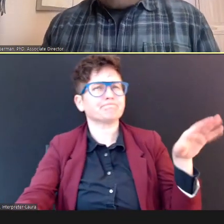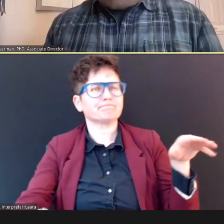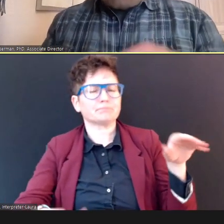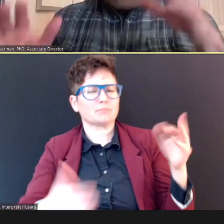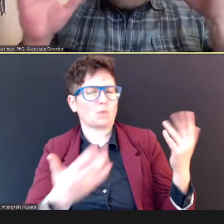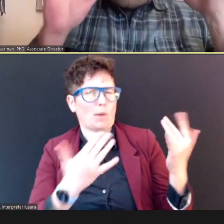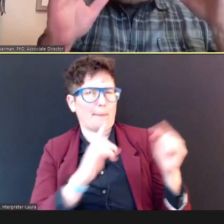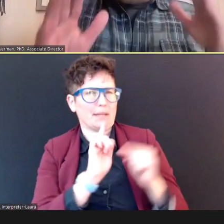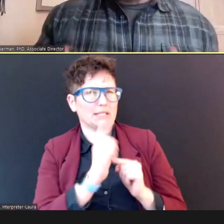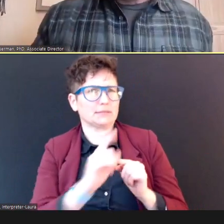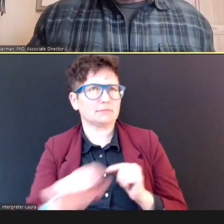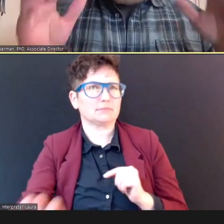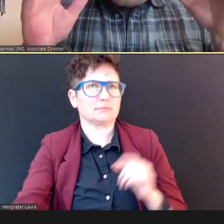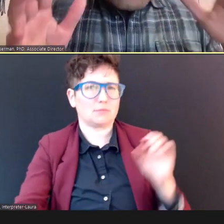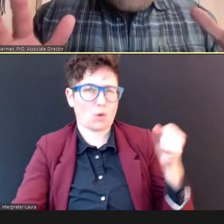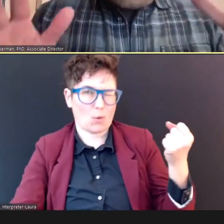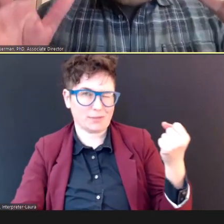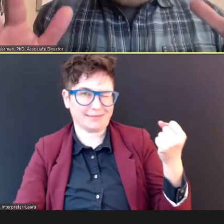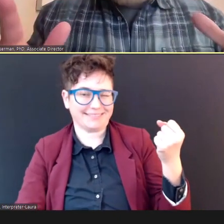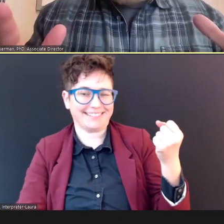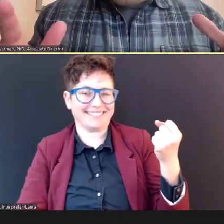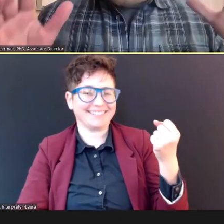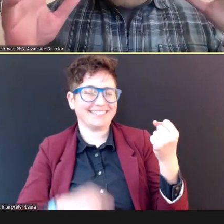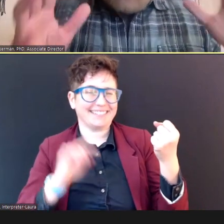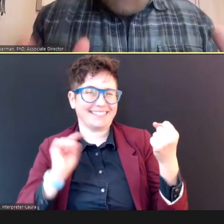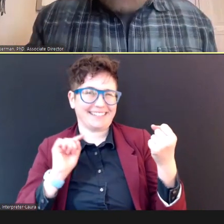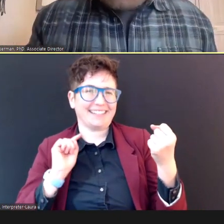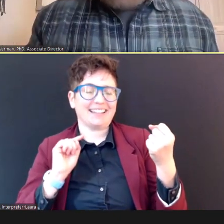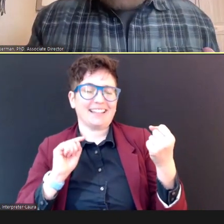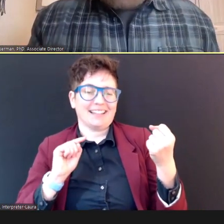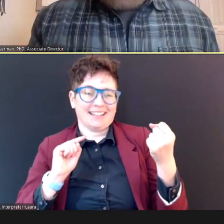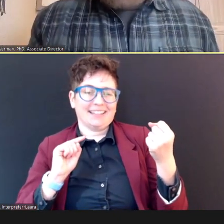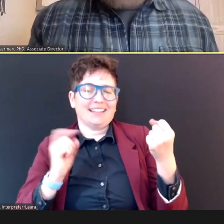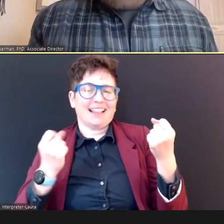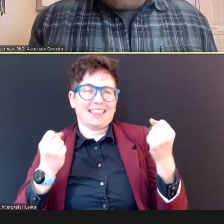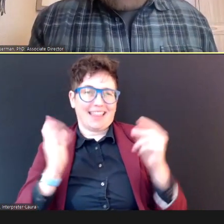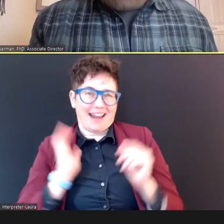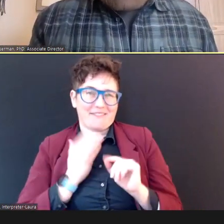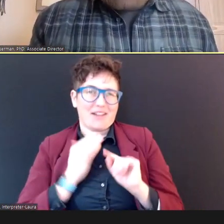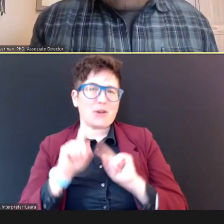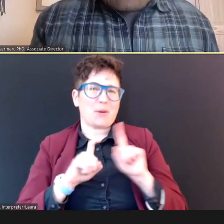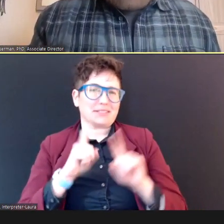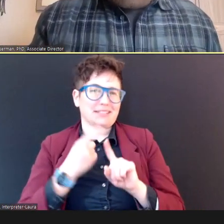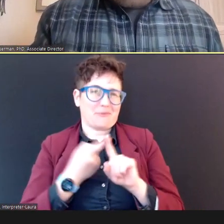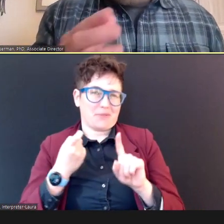Hold on, because this is where a lot of our questions come in, we go